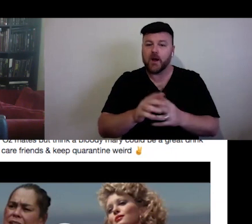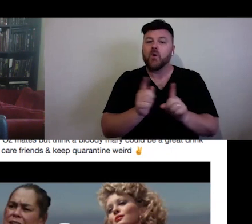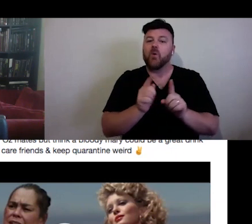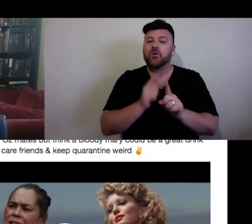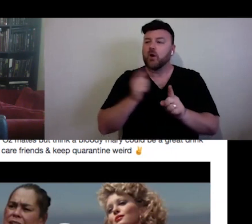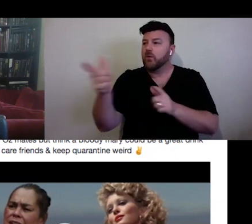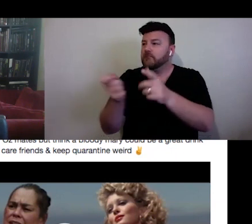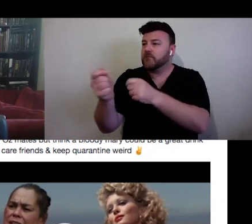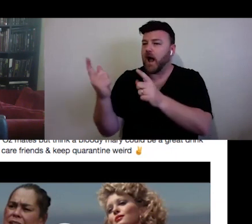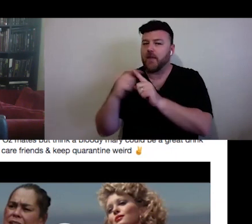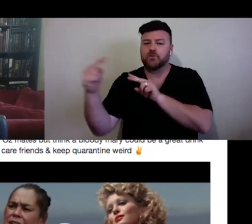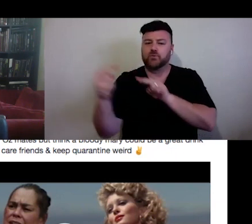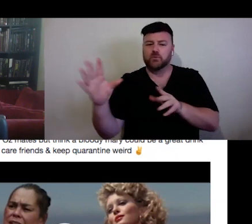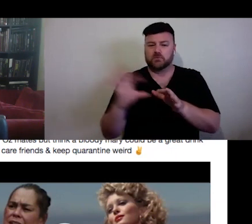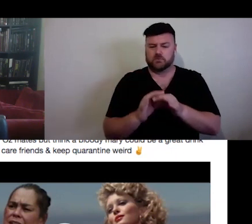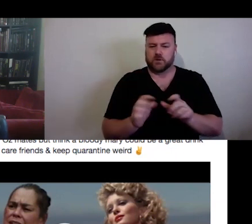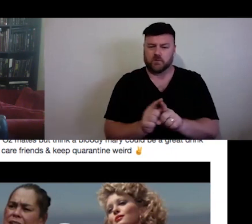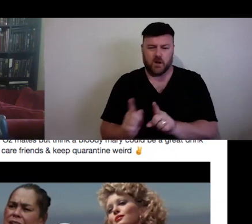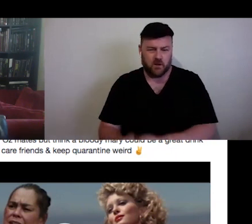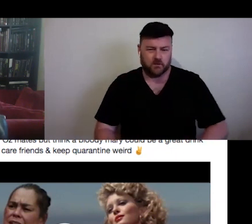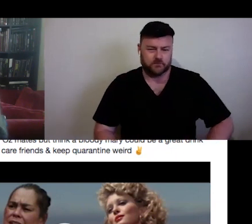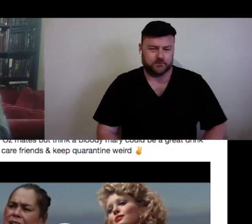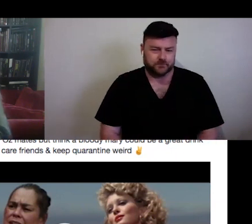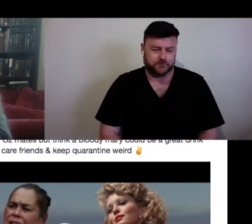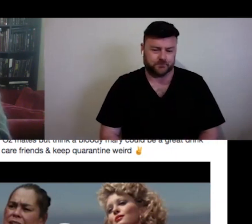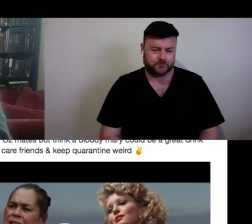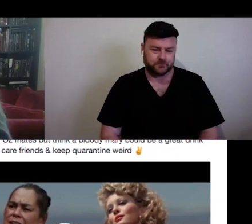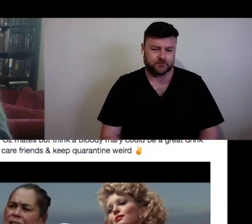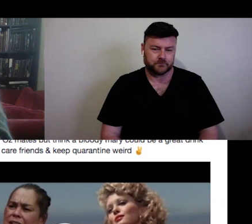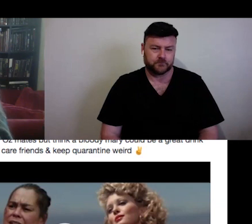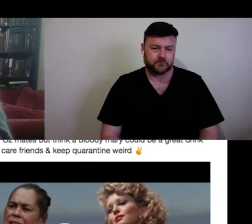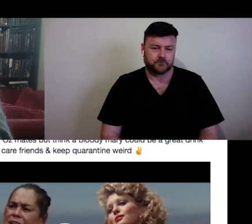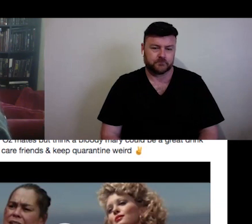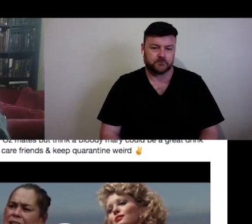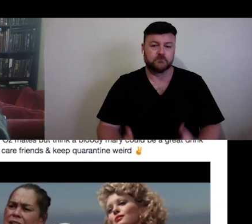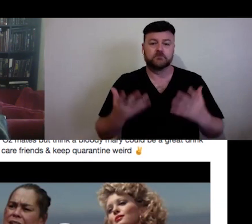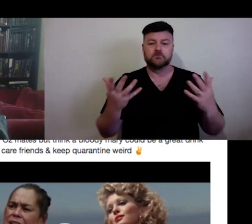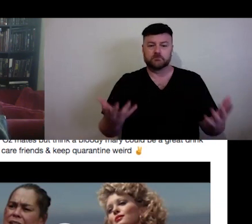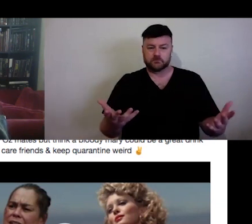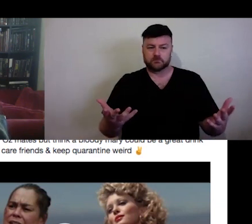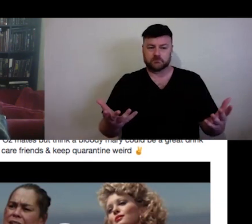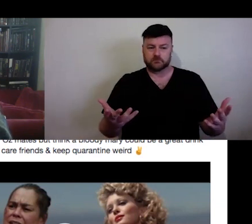But note too the context is not just the desire for real connection, it's